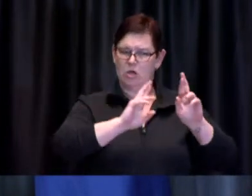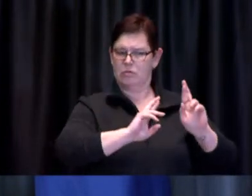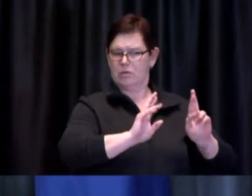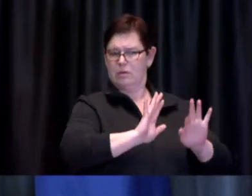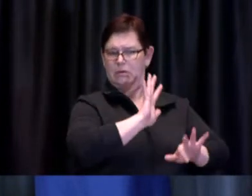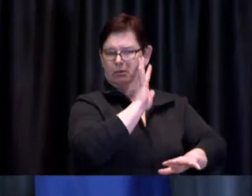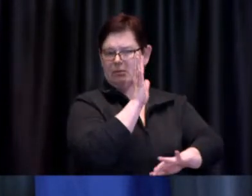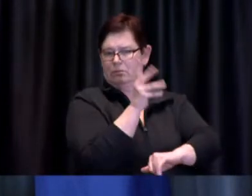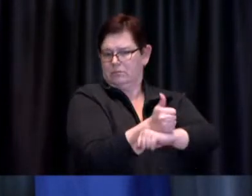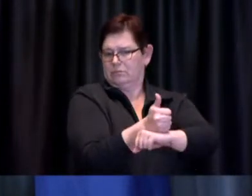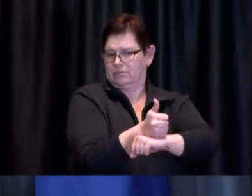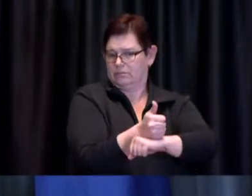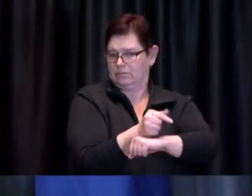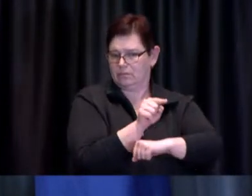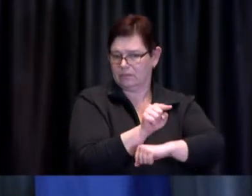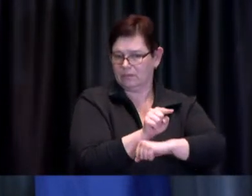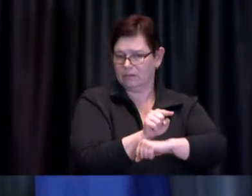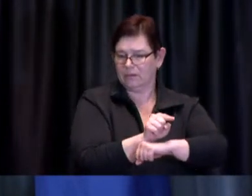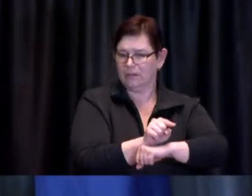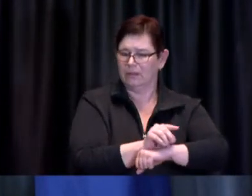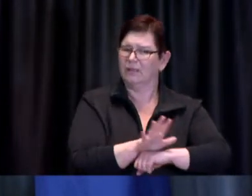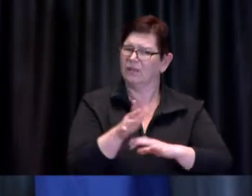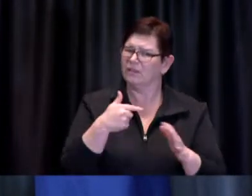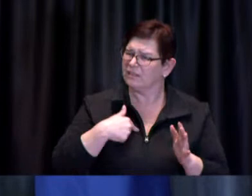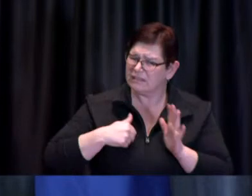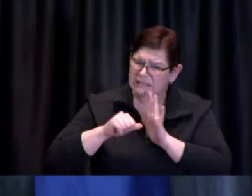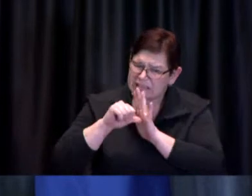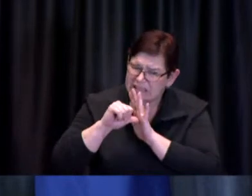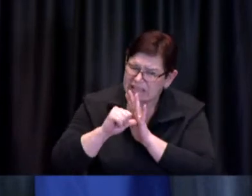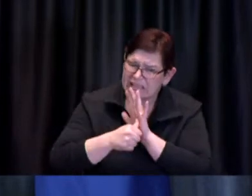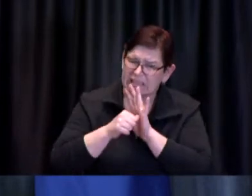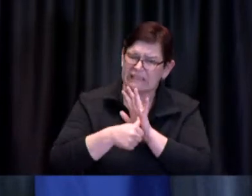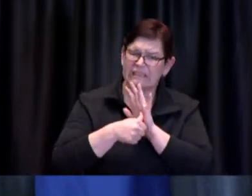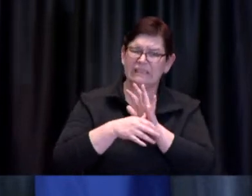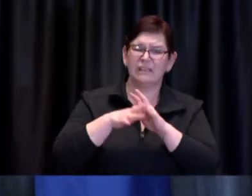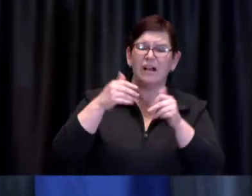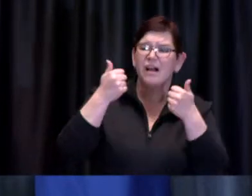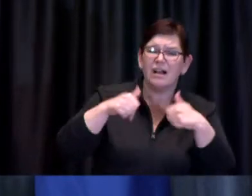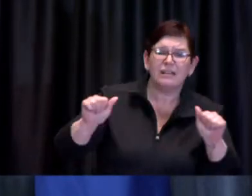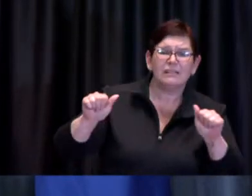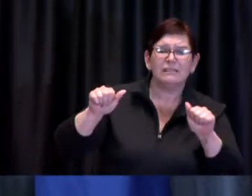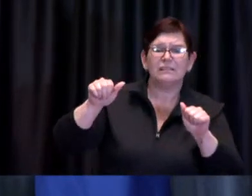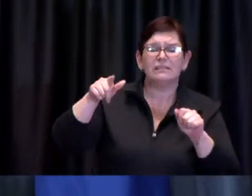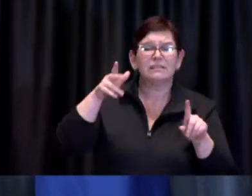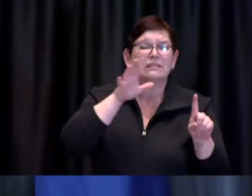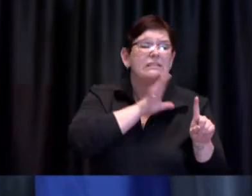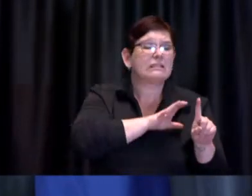of emphasis we've just opened up the full slate of mass immunization clinics and that certainly was a